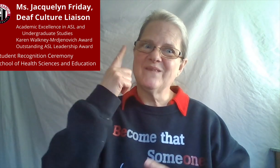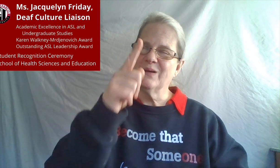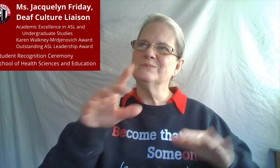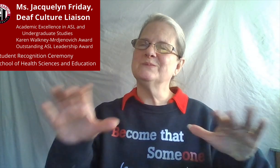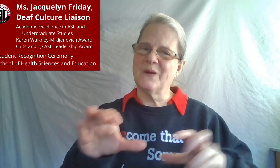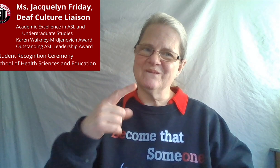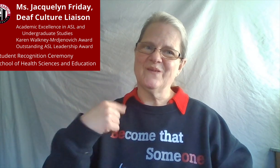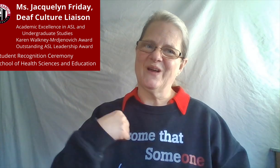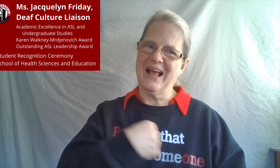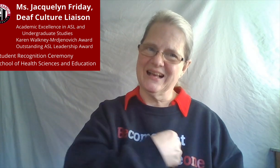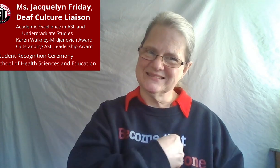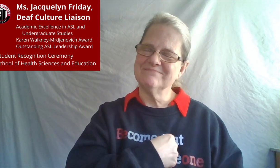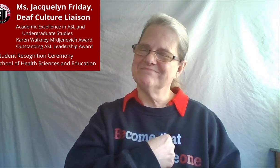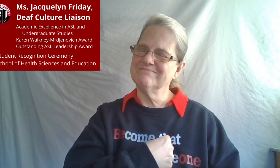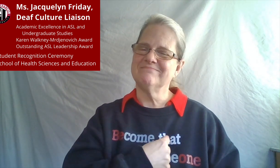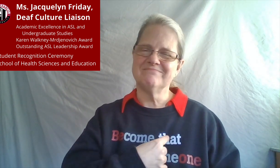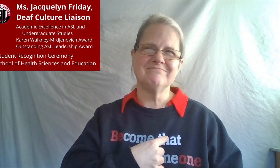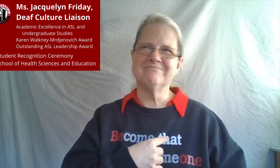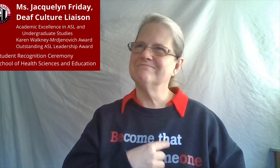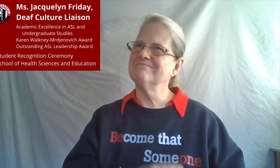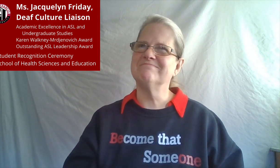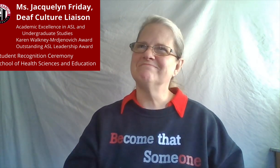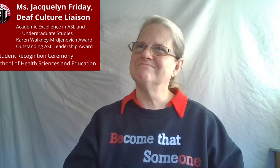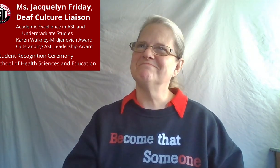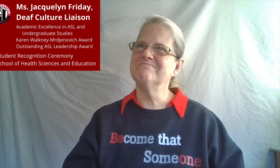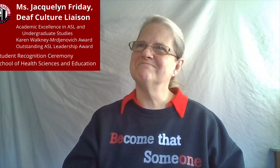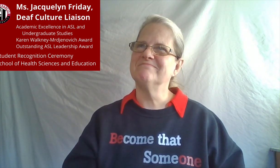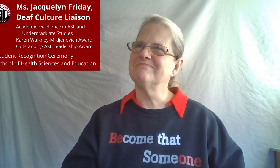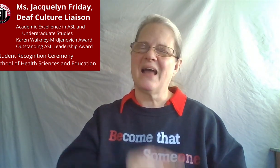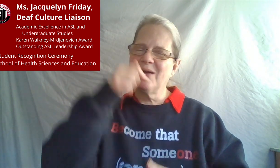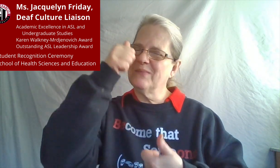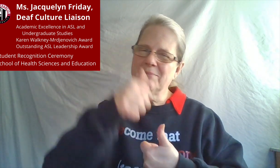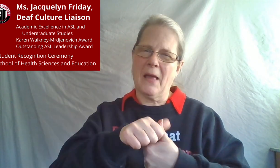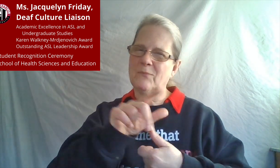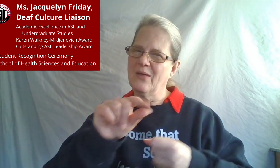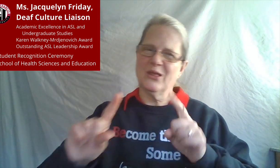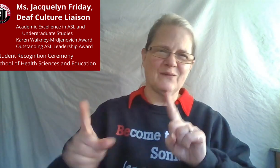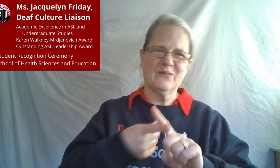Thank you so much for everything that you've done for us.